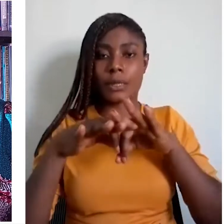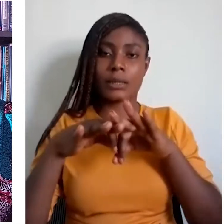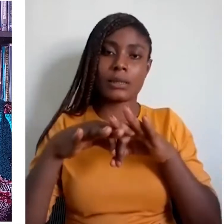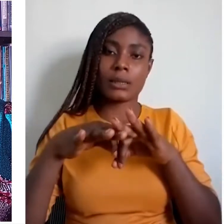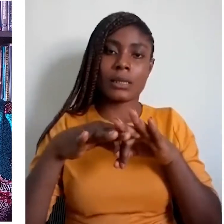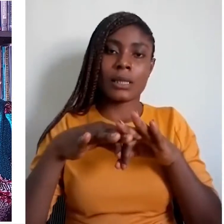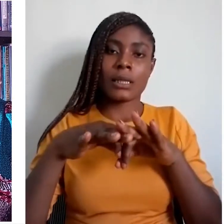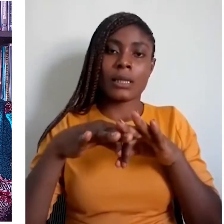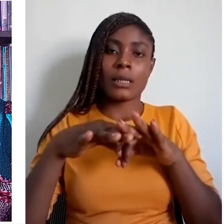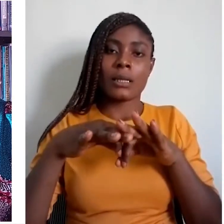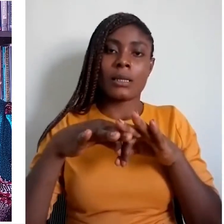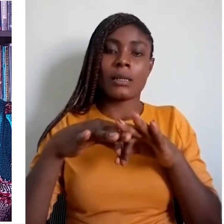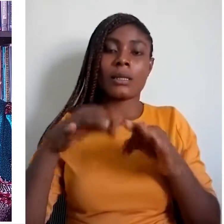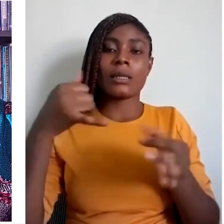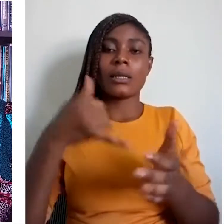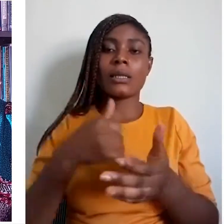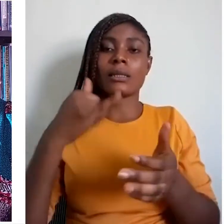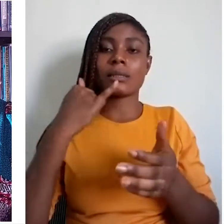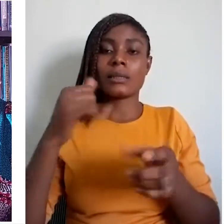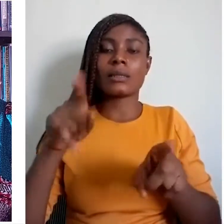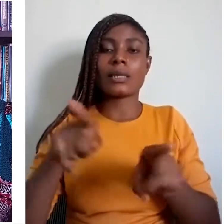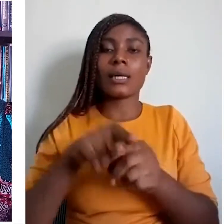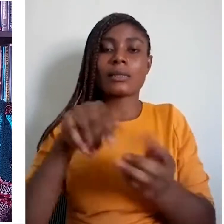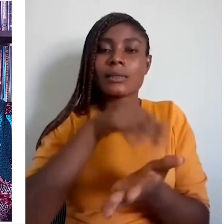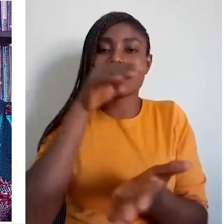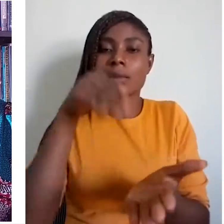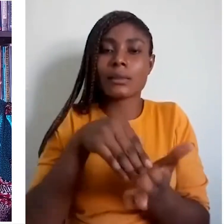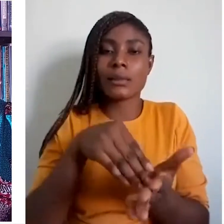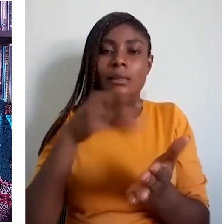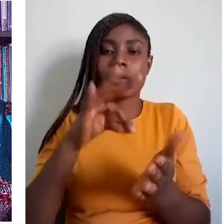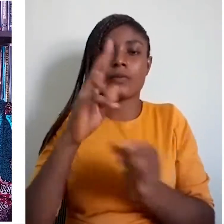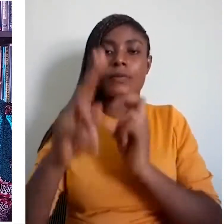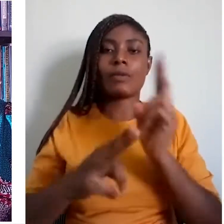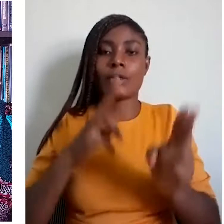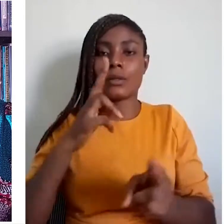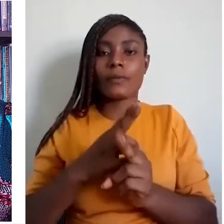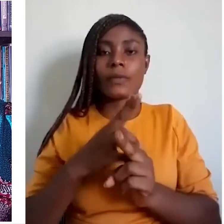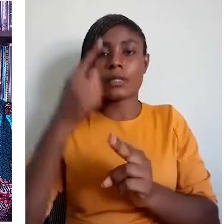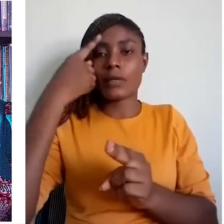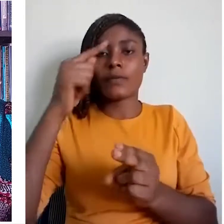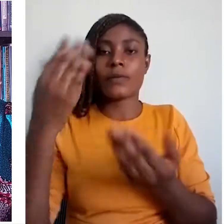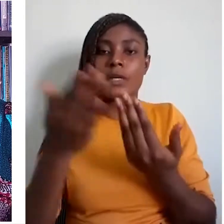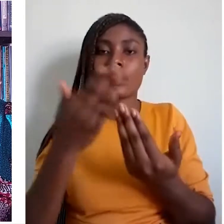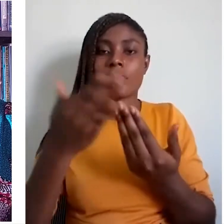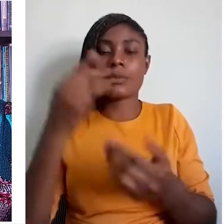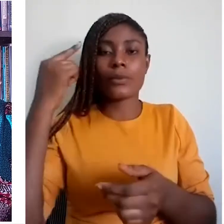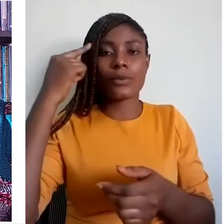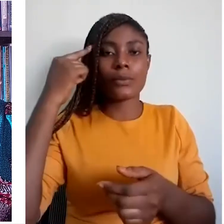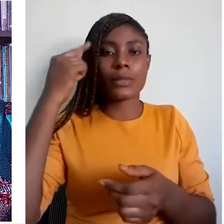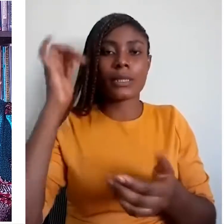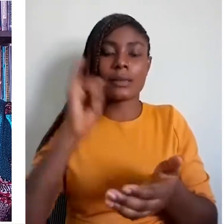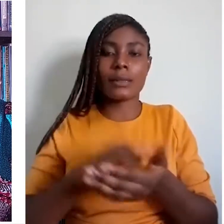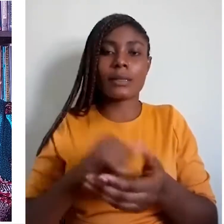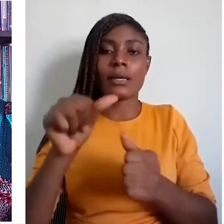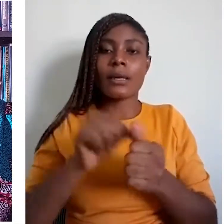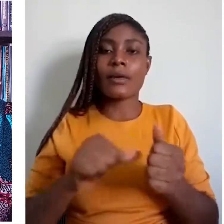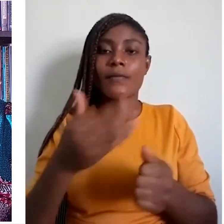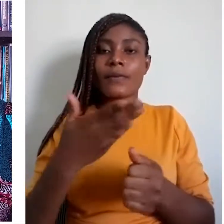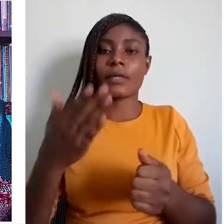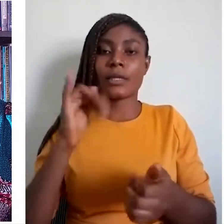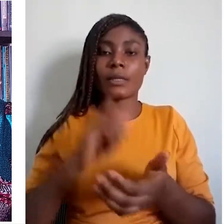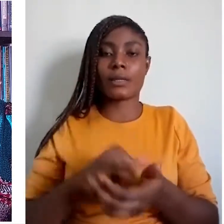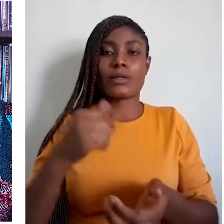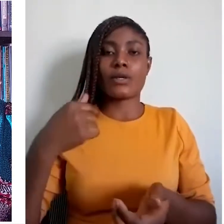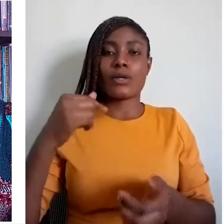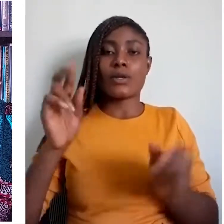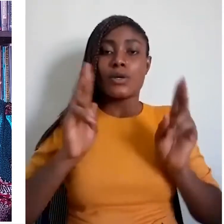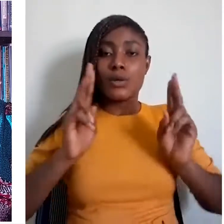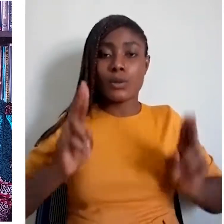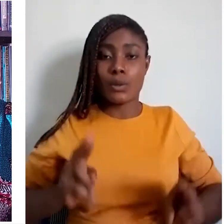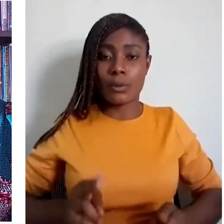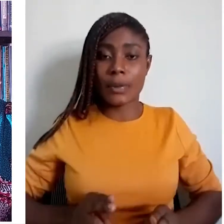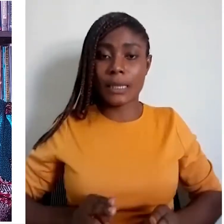It is at the centre of the universe for the simple reason that everything that human beings